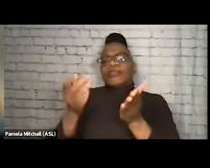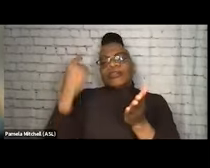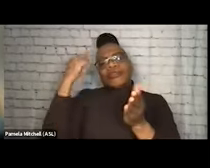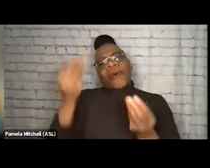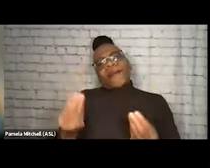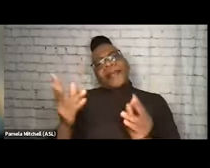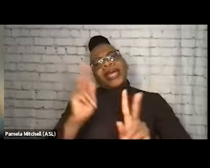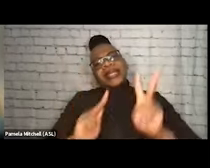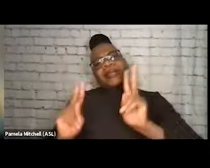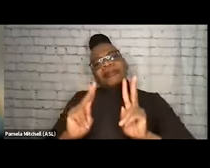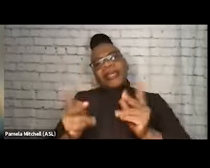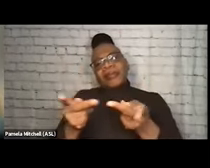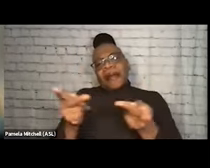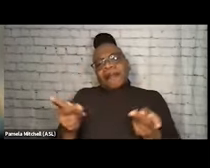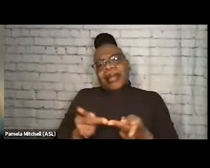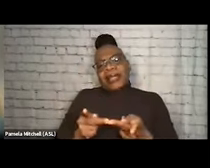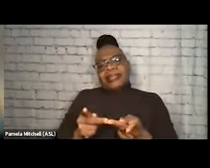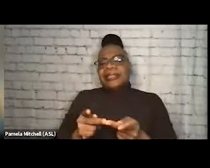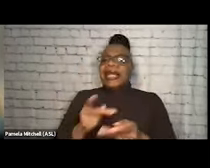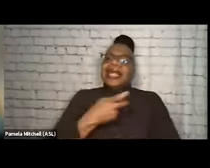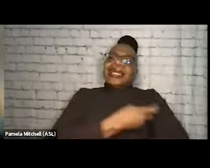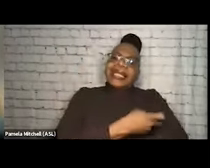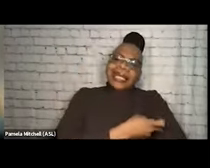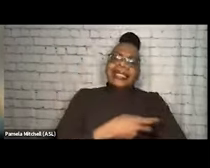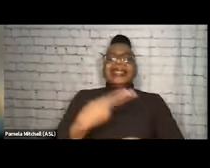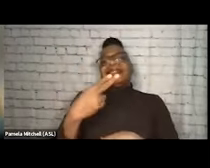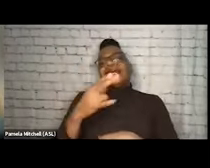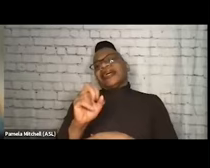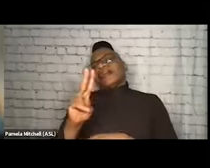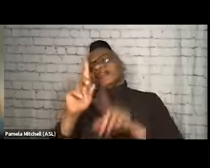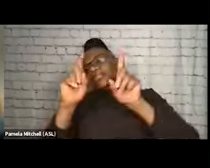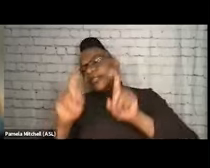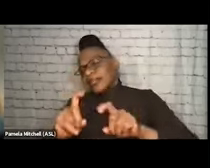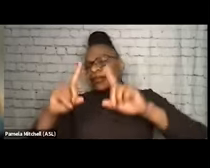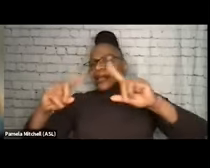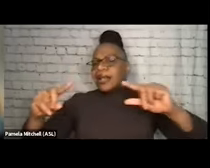To say needles, Narcan, testing, HIV testing, so on and so forth, is almost insulting